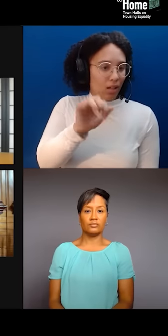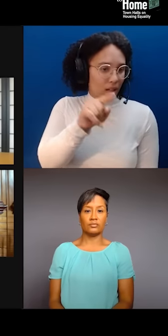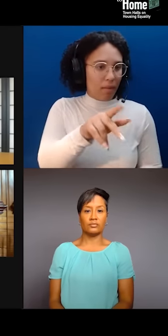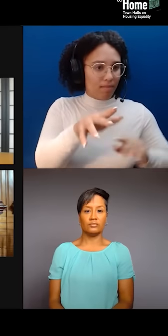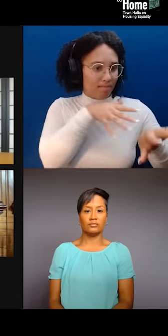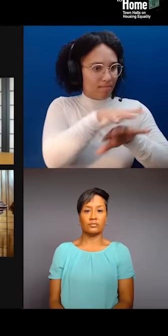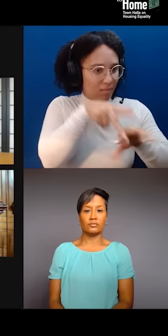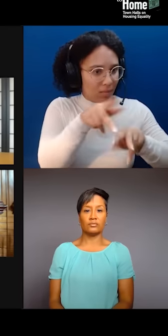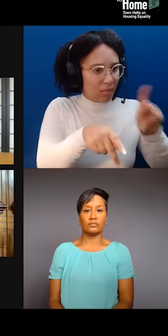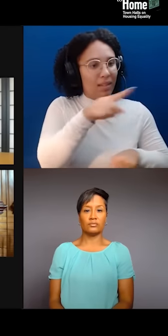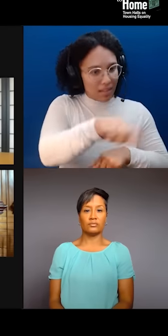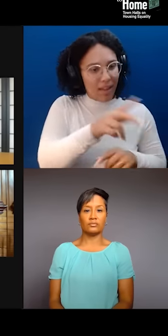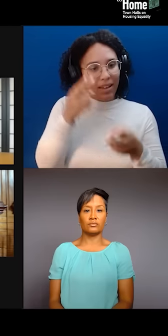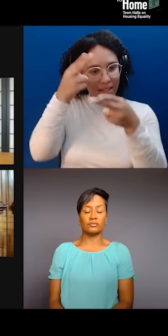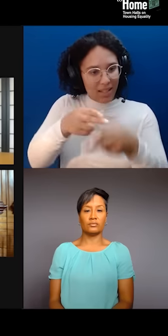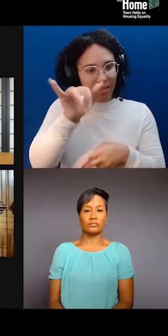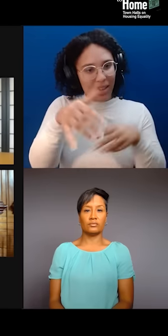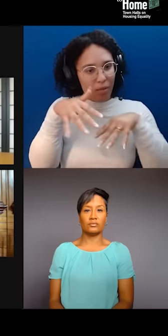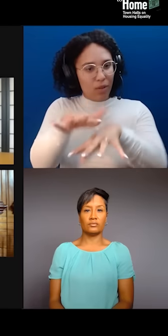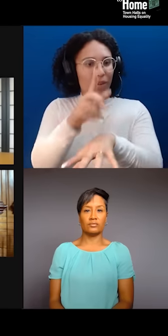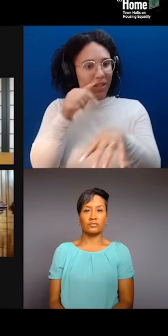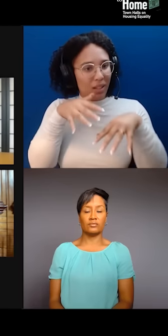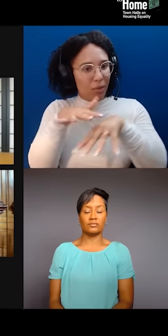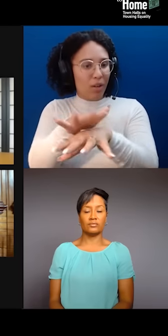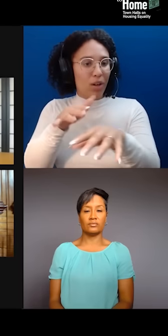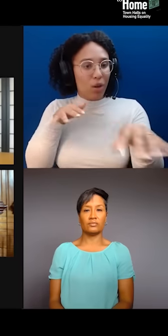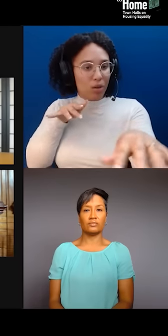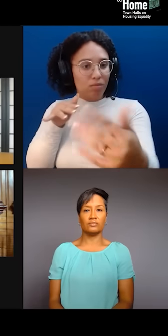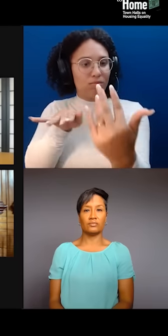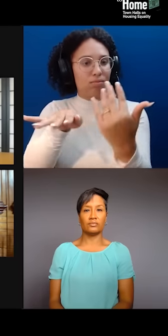You know, it's such a powerful waterway that it can shift its direction.